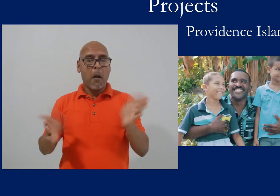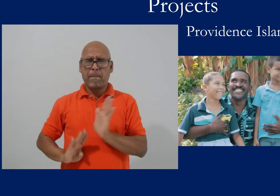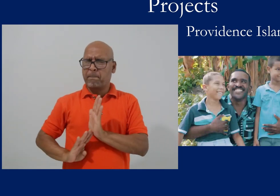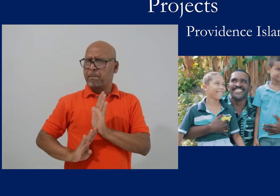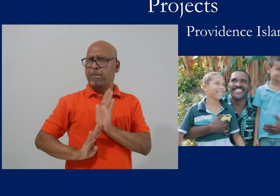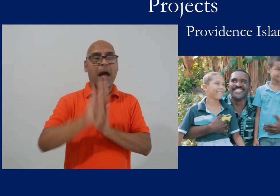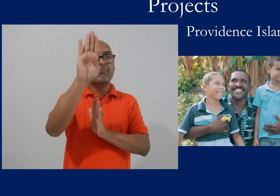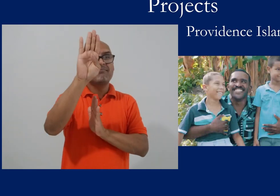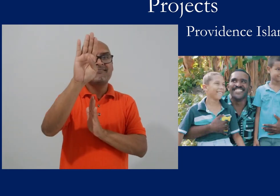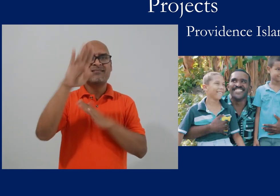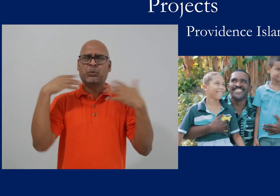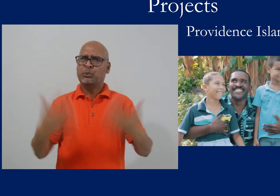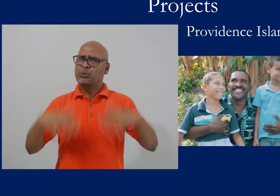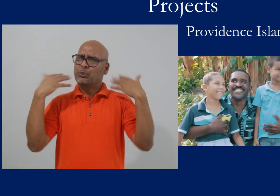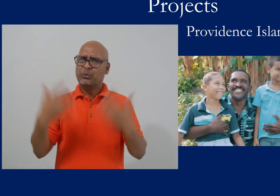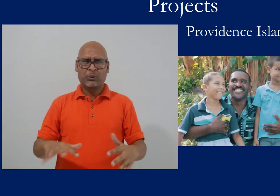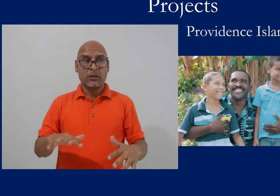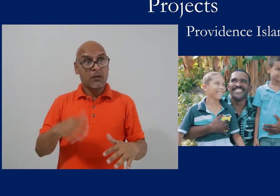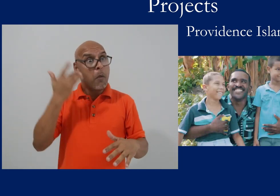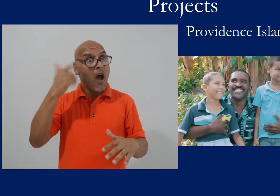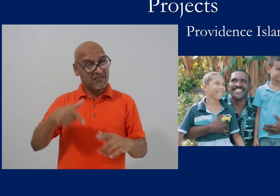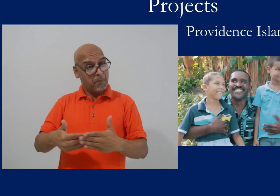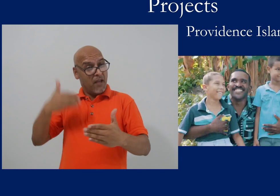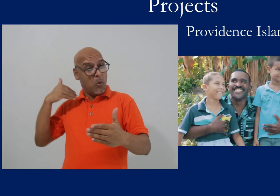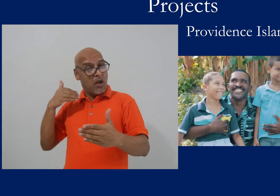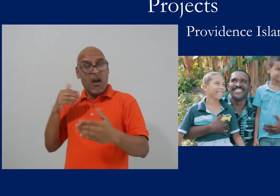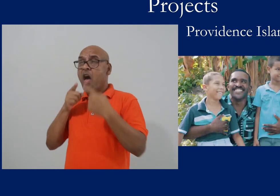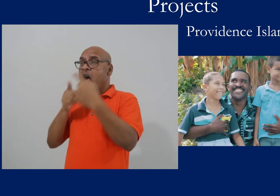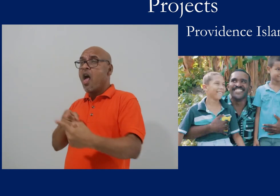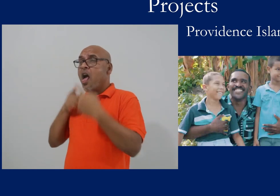and it was amazing. It was wonderful to see his development. Previously he had been struggling